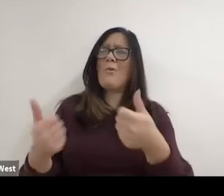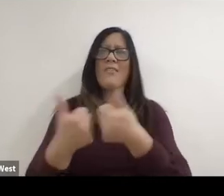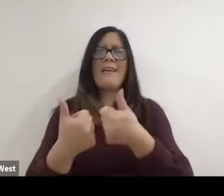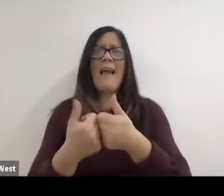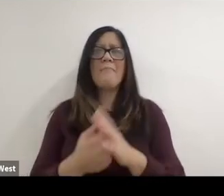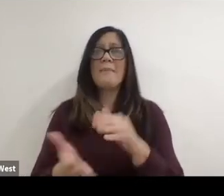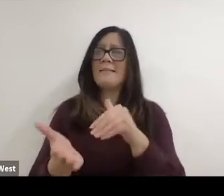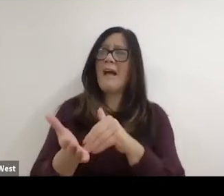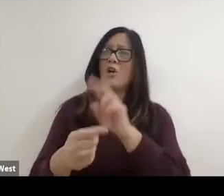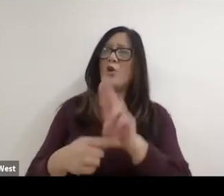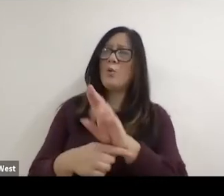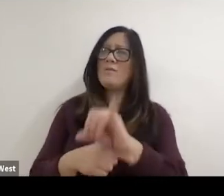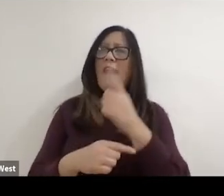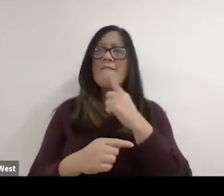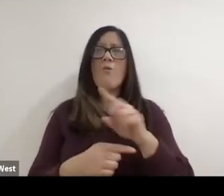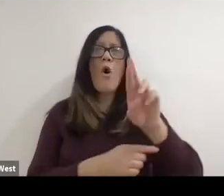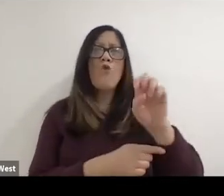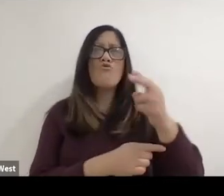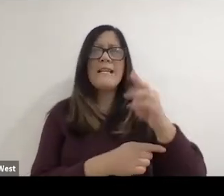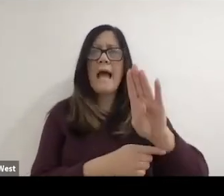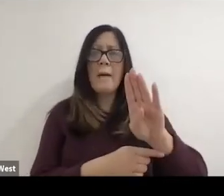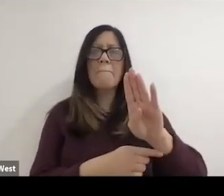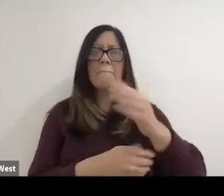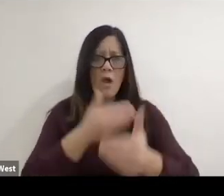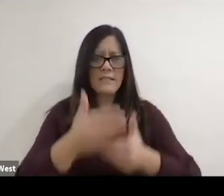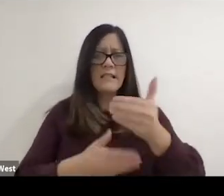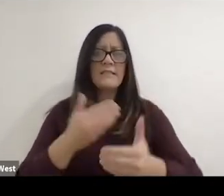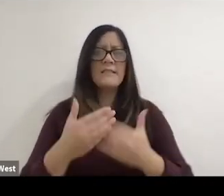Quite rightly as a rehabilitation process, but I don't think that they realize